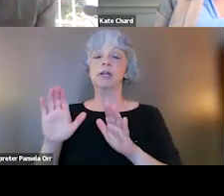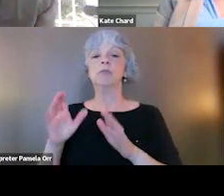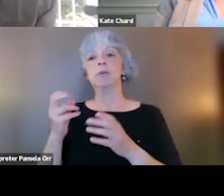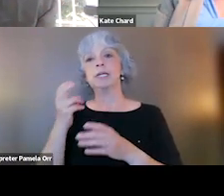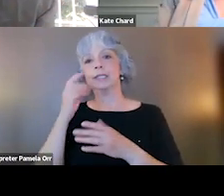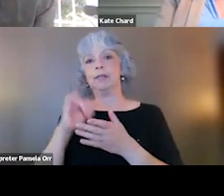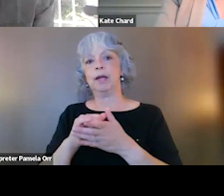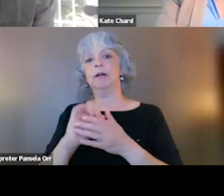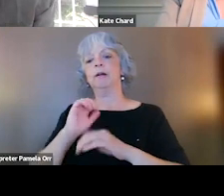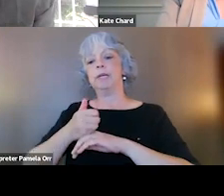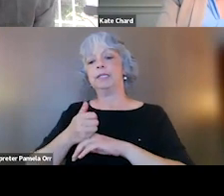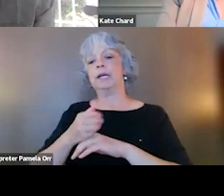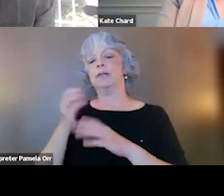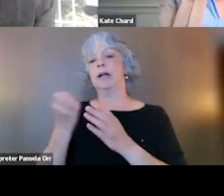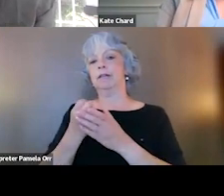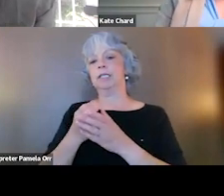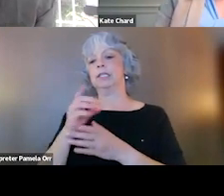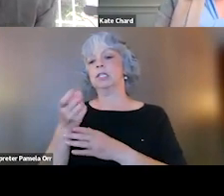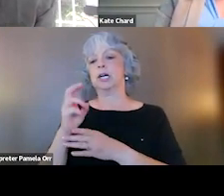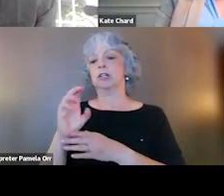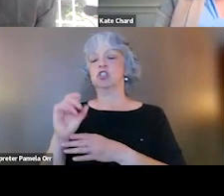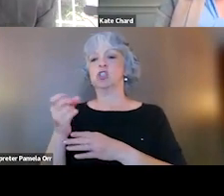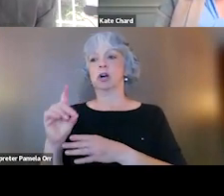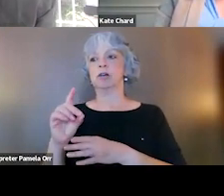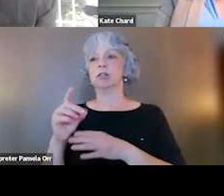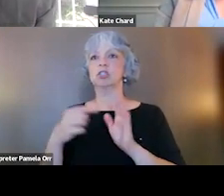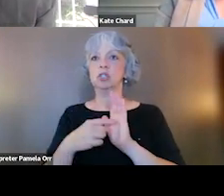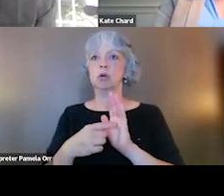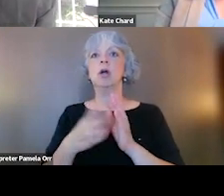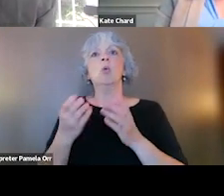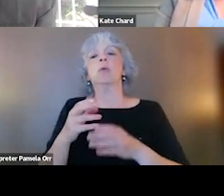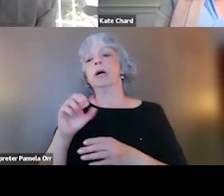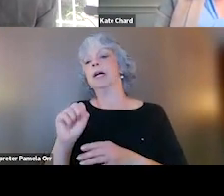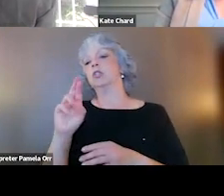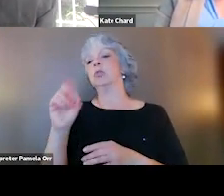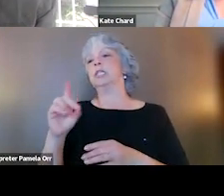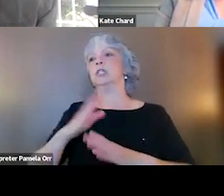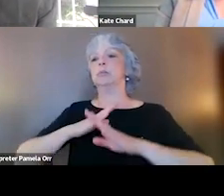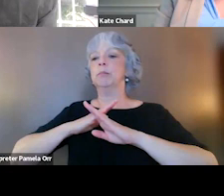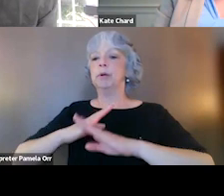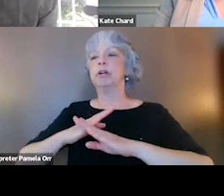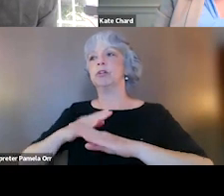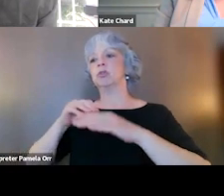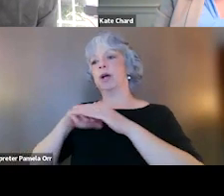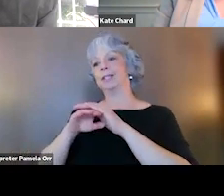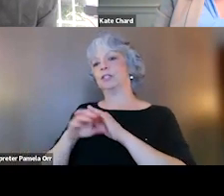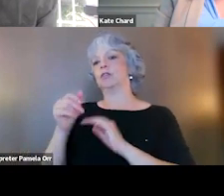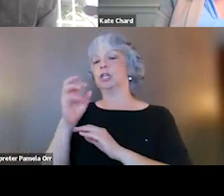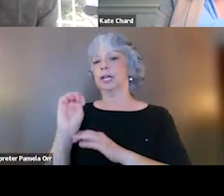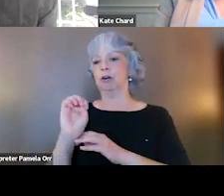based on the evidence that Dr. Chard has presented, which is we don't want substance use to be a barrier to access to care for post traumatic stress disorder treatment.